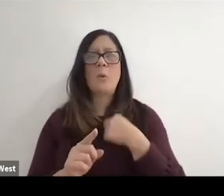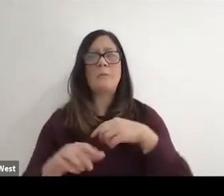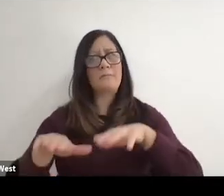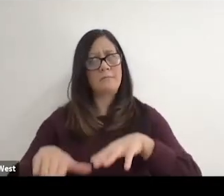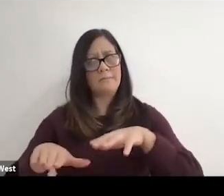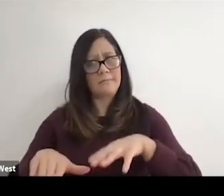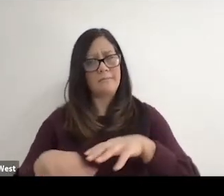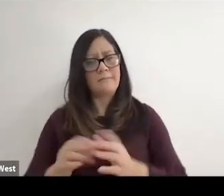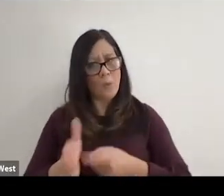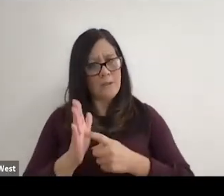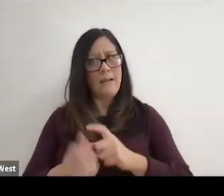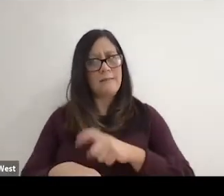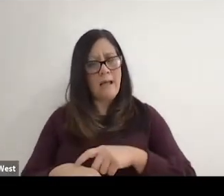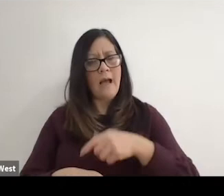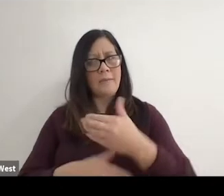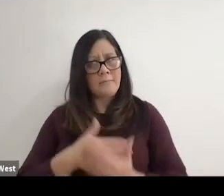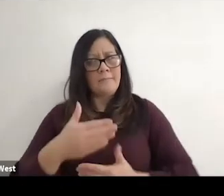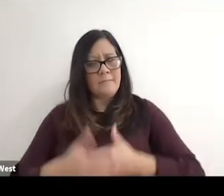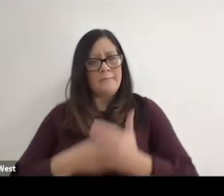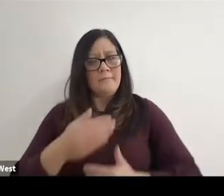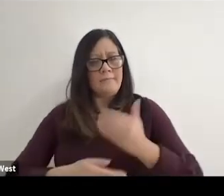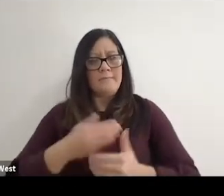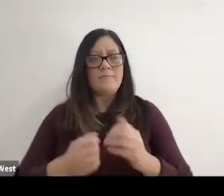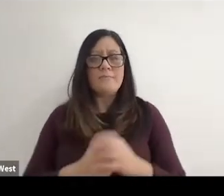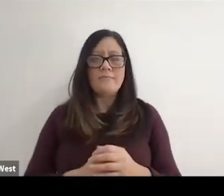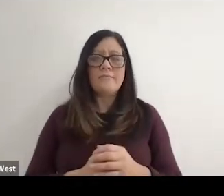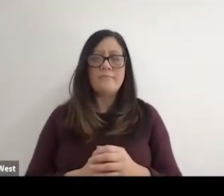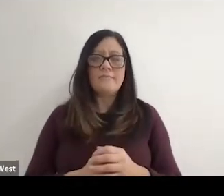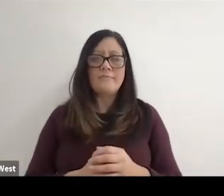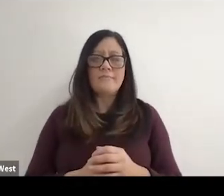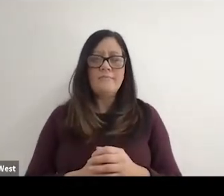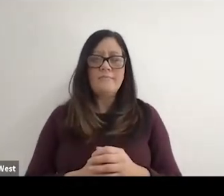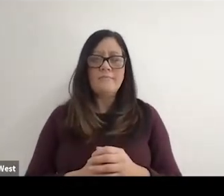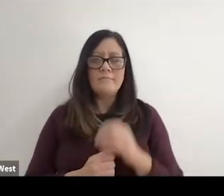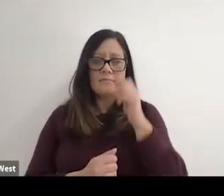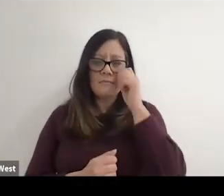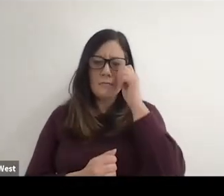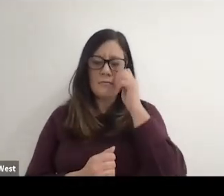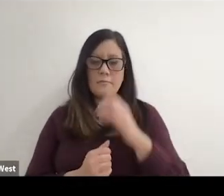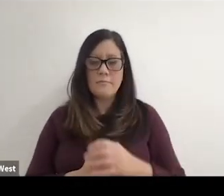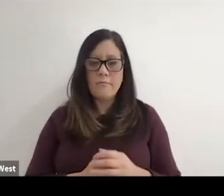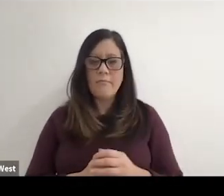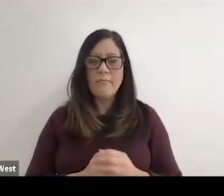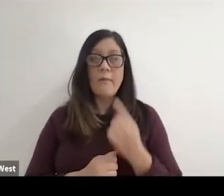Settle down, you know this can take time. And one of the persons that I became